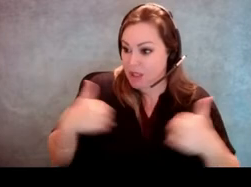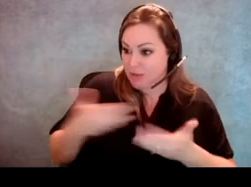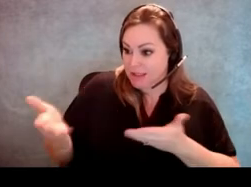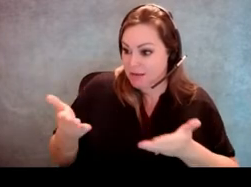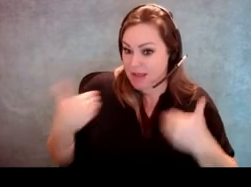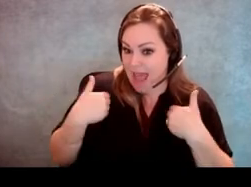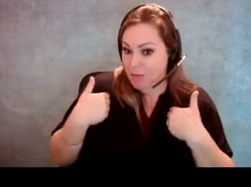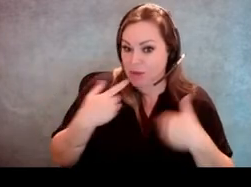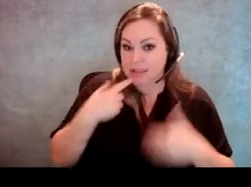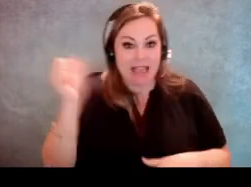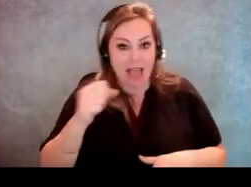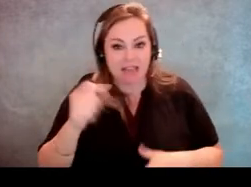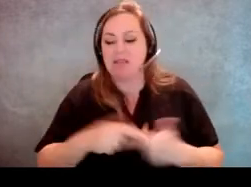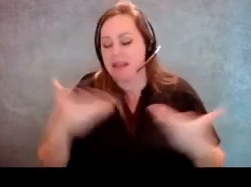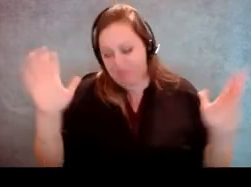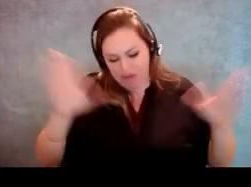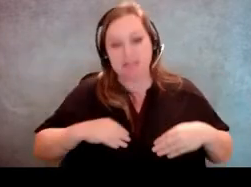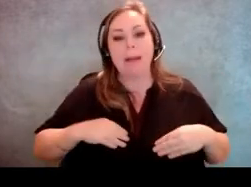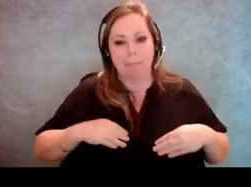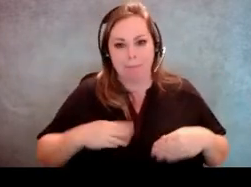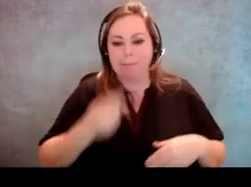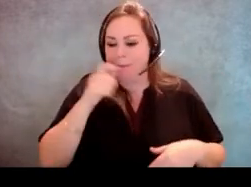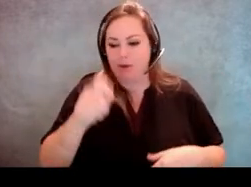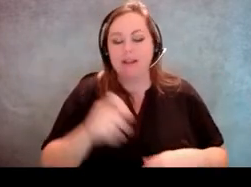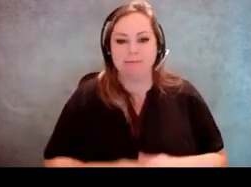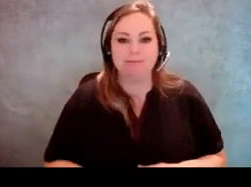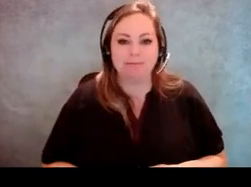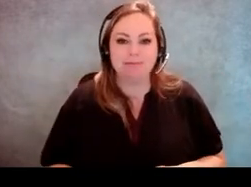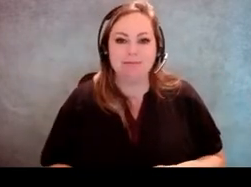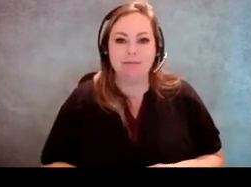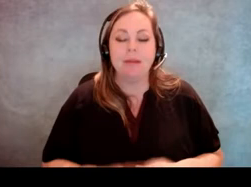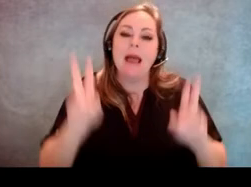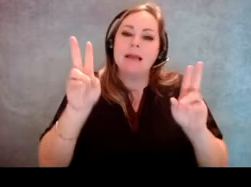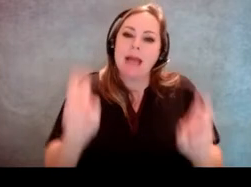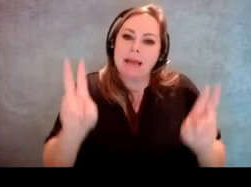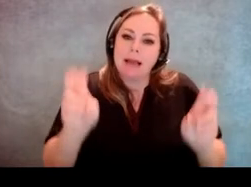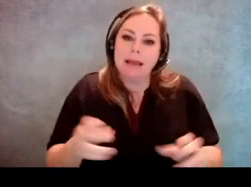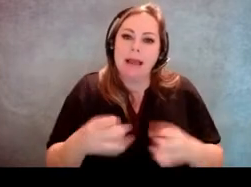And if they say, yes, that really should be the end of it. Technically in a public accommodation,